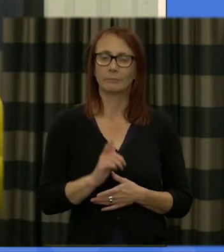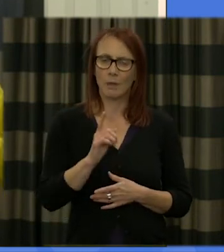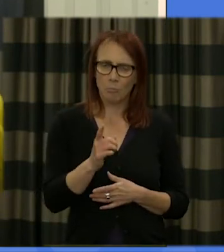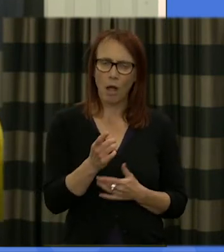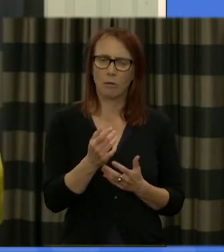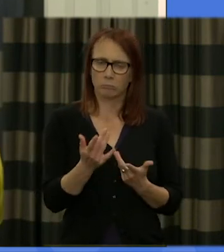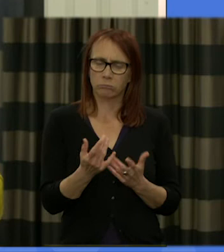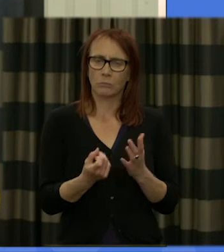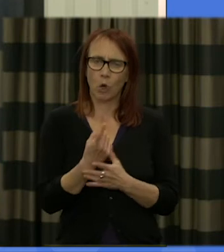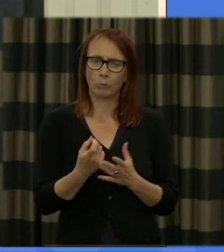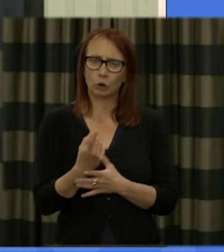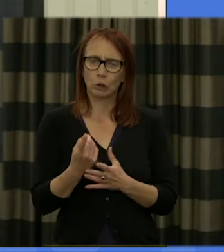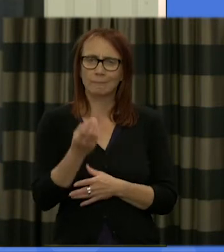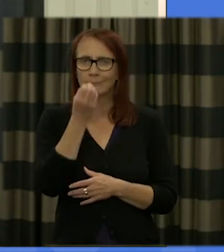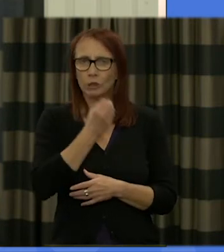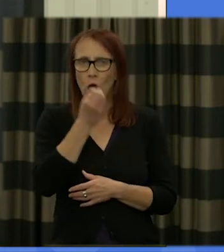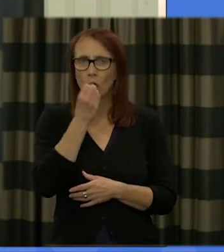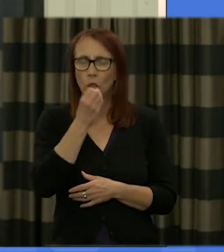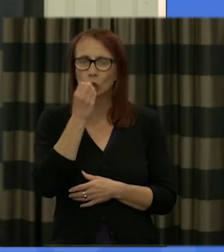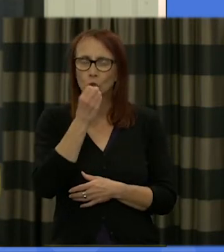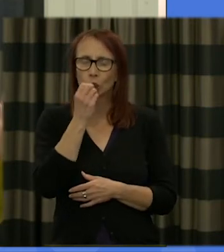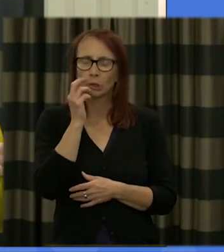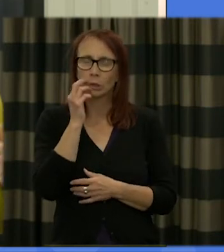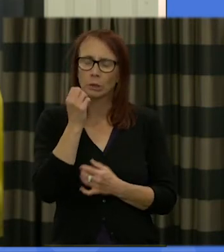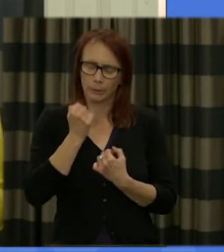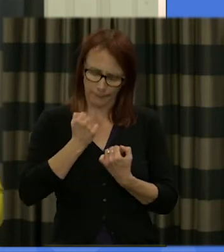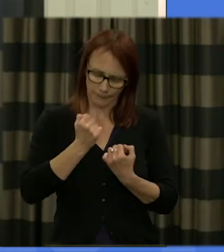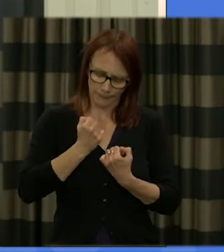and kind of reflect further on the discussions that have been held in the